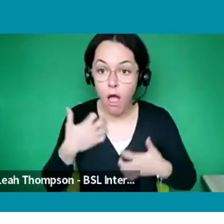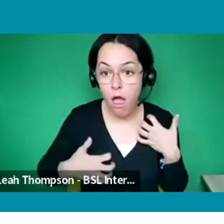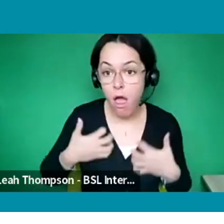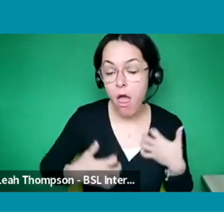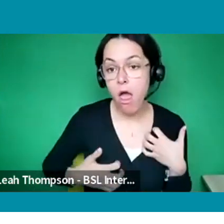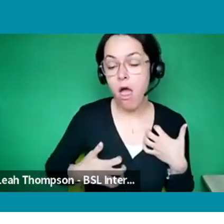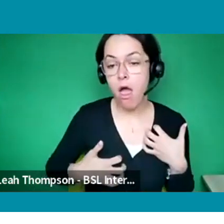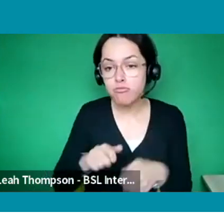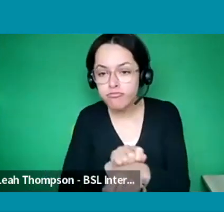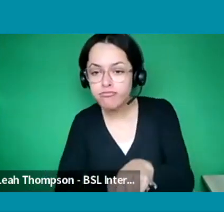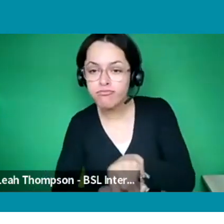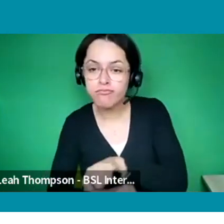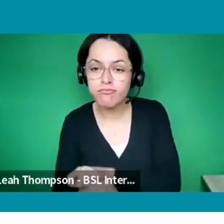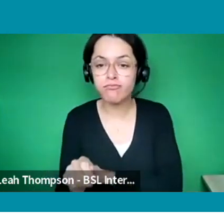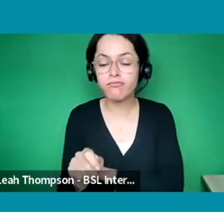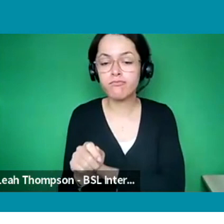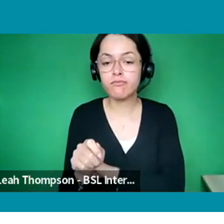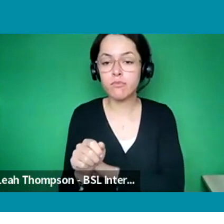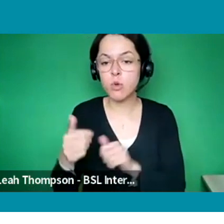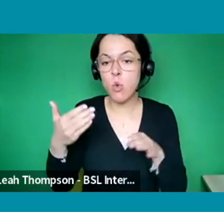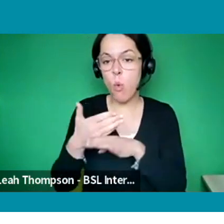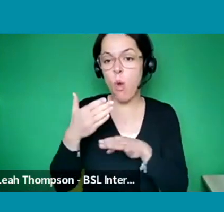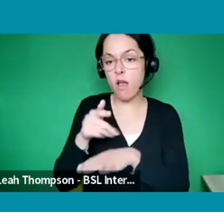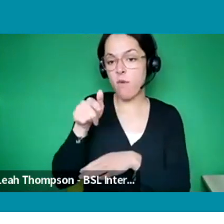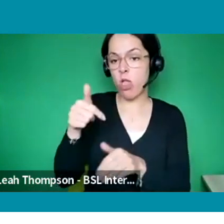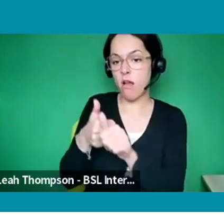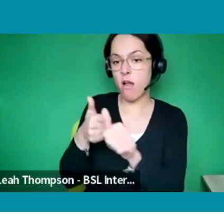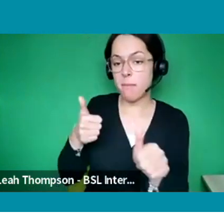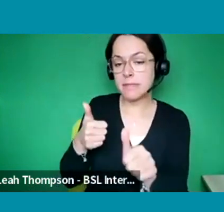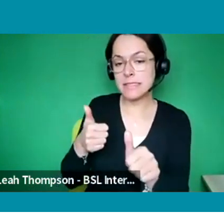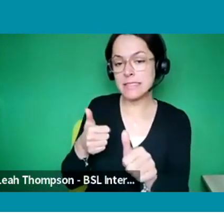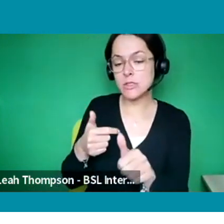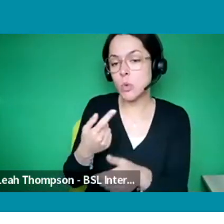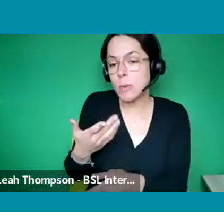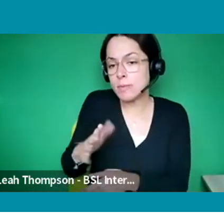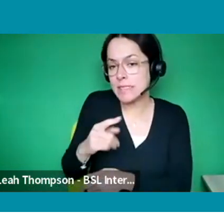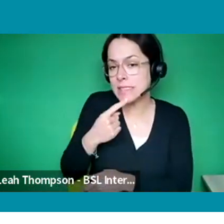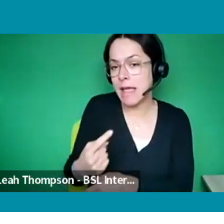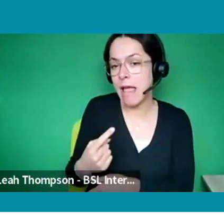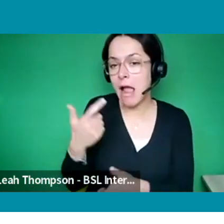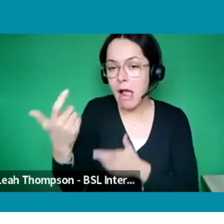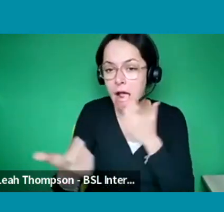So like I said, look for Day Runner roles because that is when they want someone that's